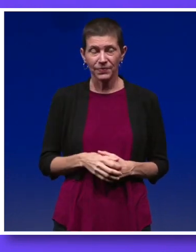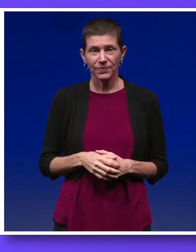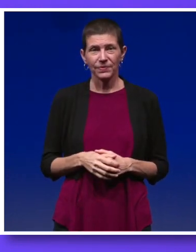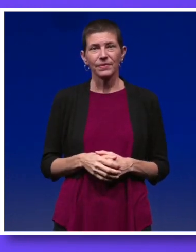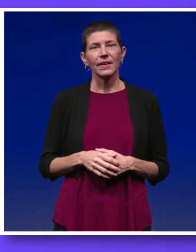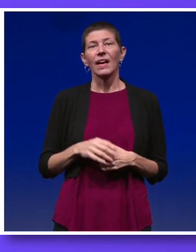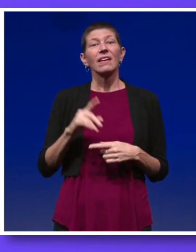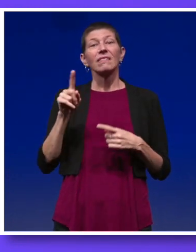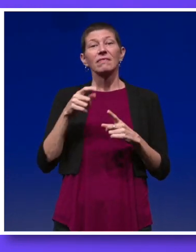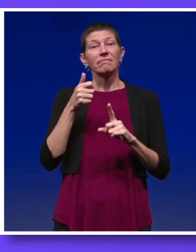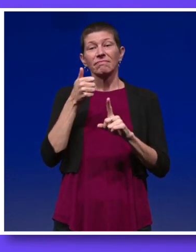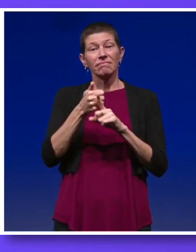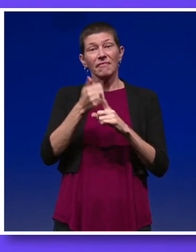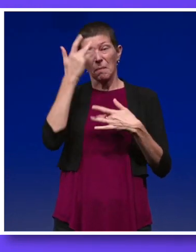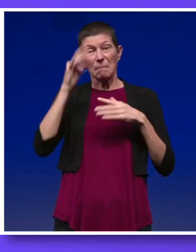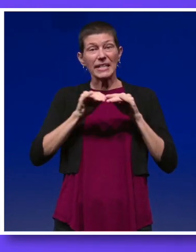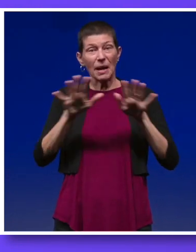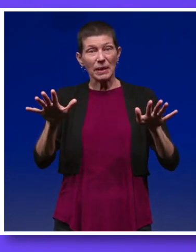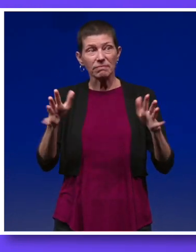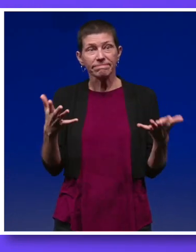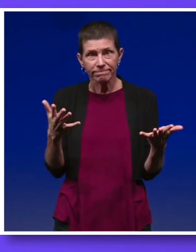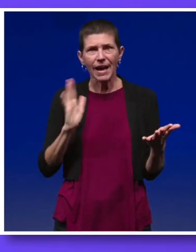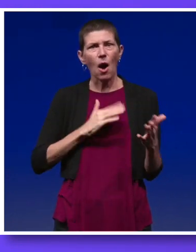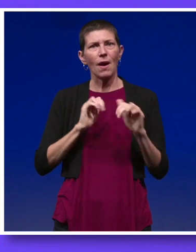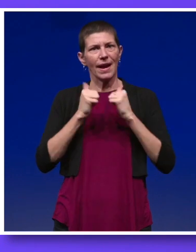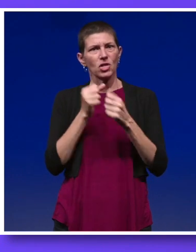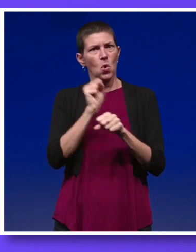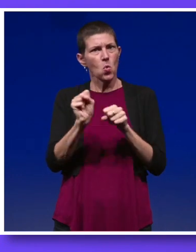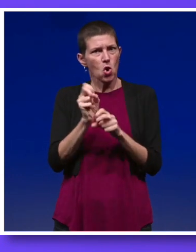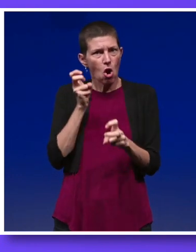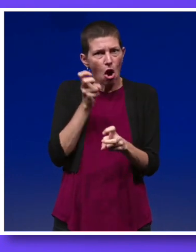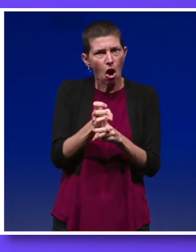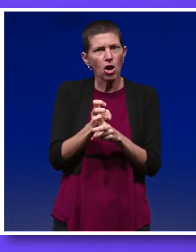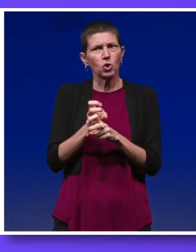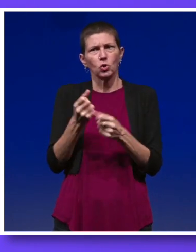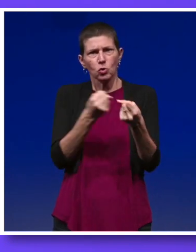When the pandemic began, our agency worked hard to support our consumers.